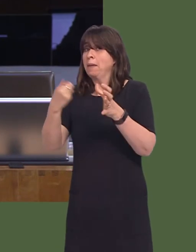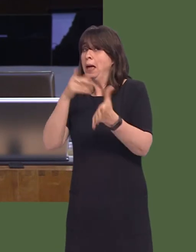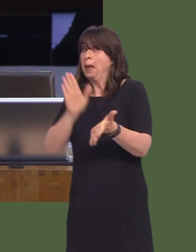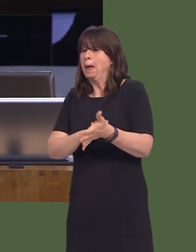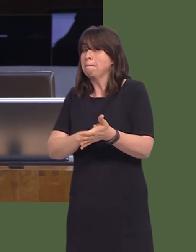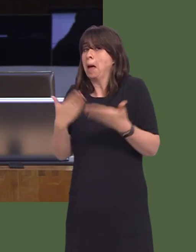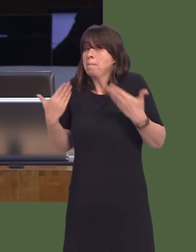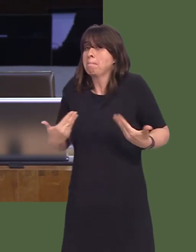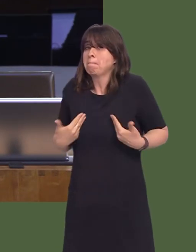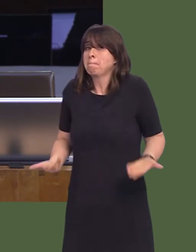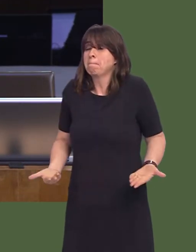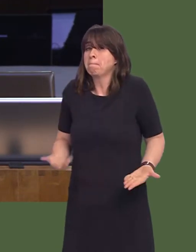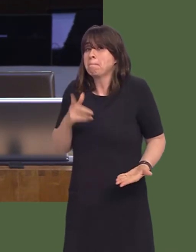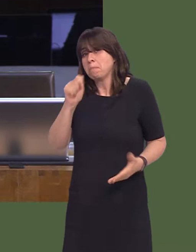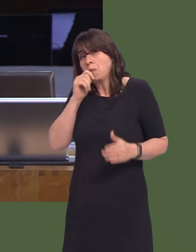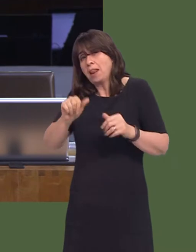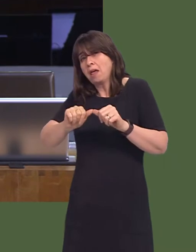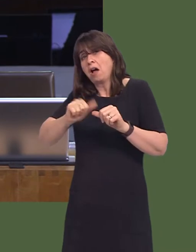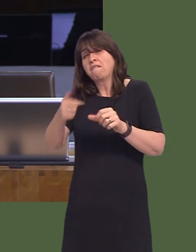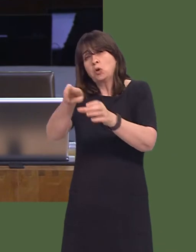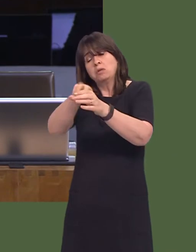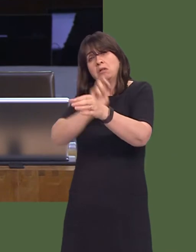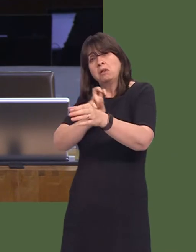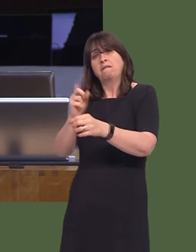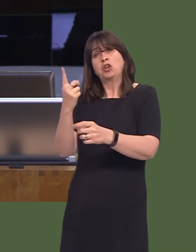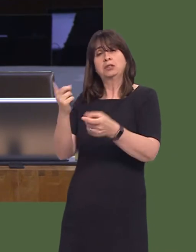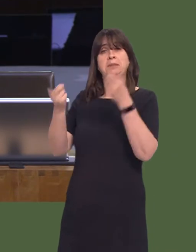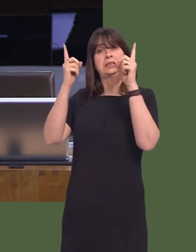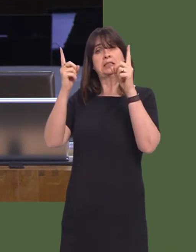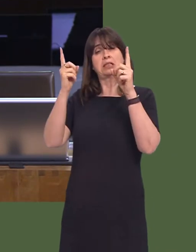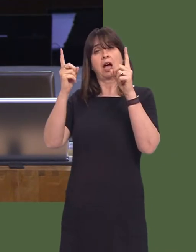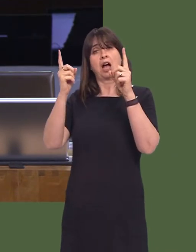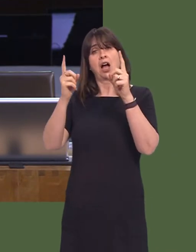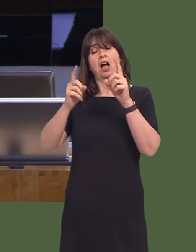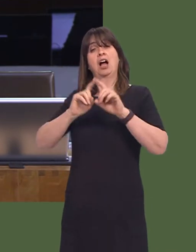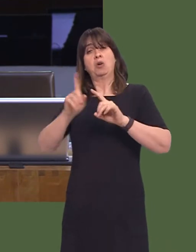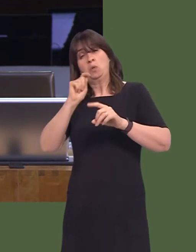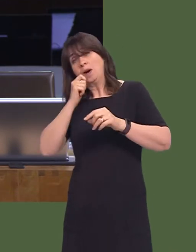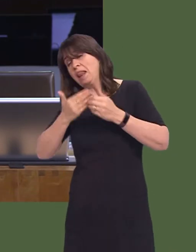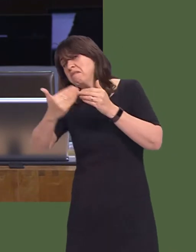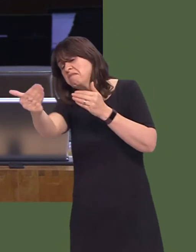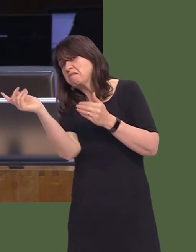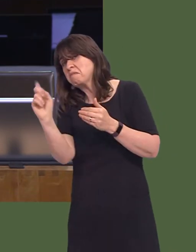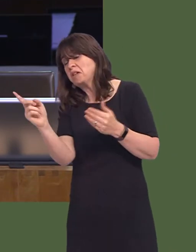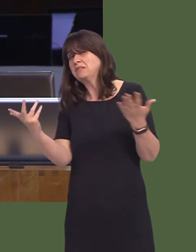an interest in whether we expand the size of this institution or not. The Assembly Commission